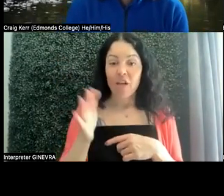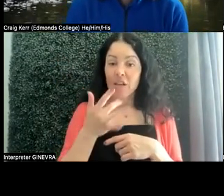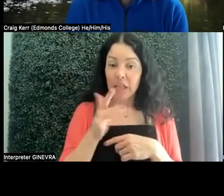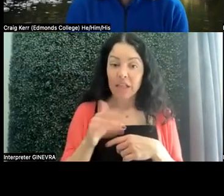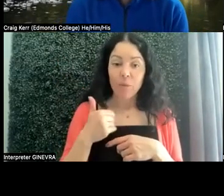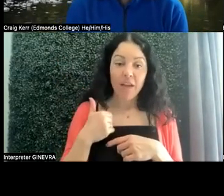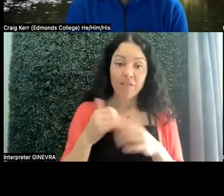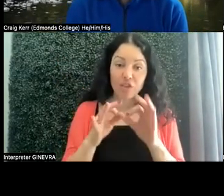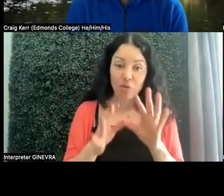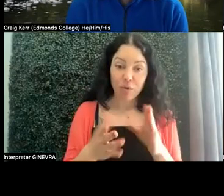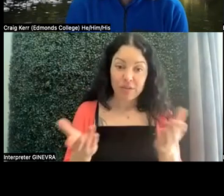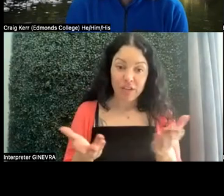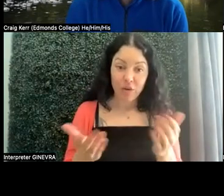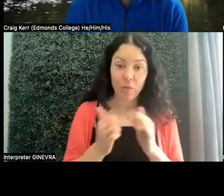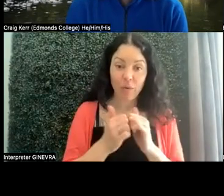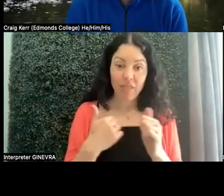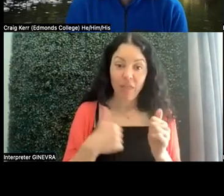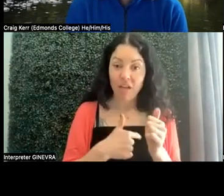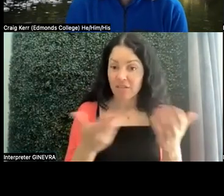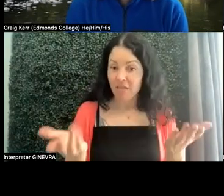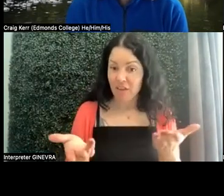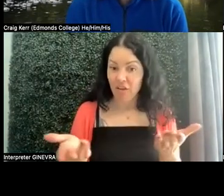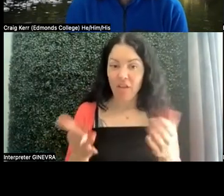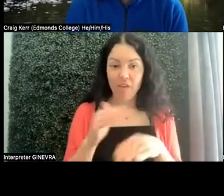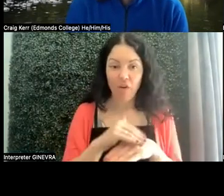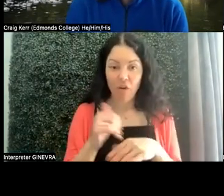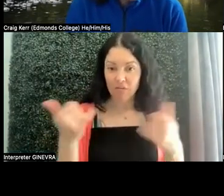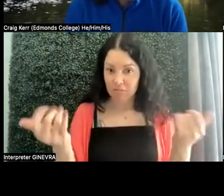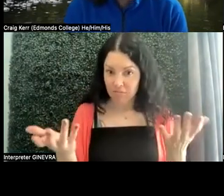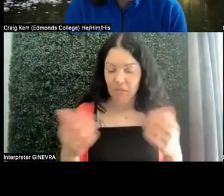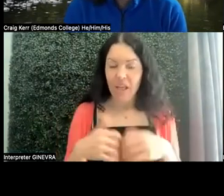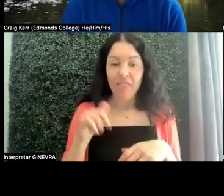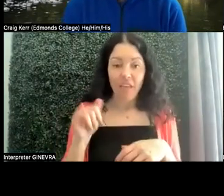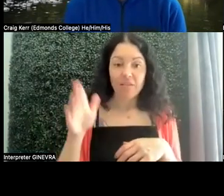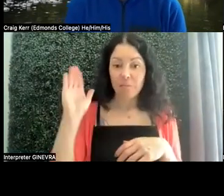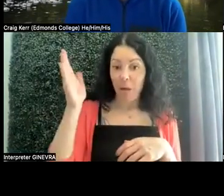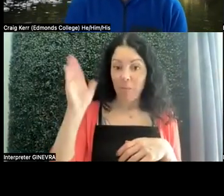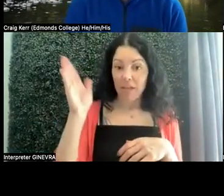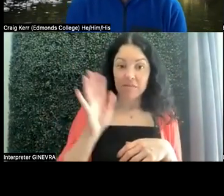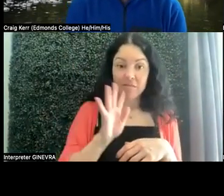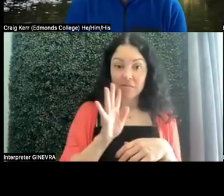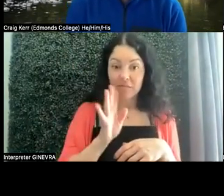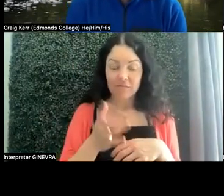here with us on the call today, so that would be public speaking. So when you're having someone who